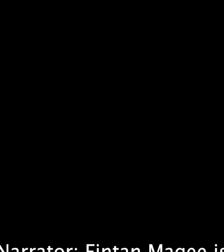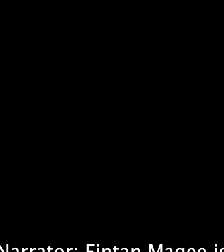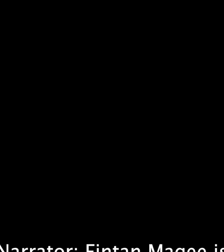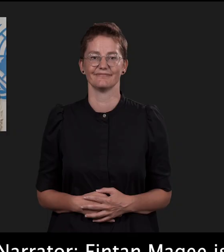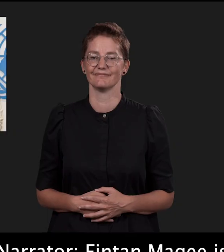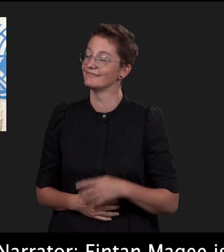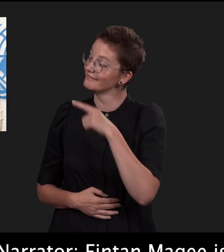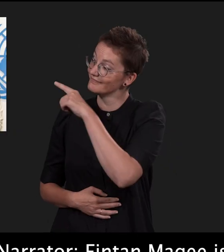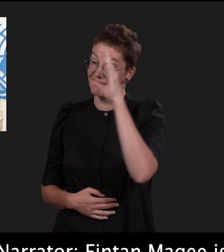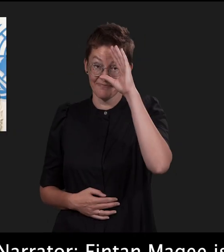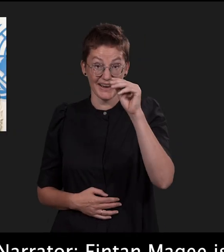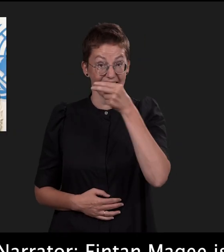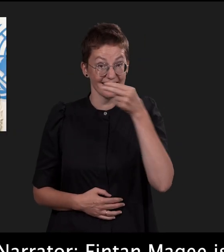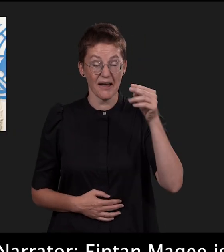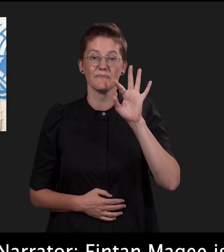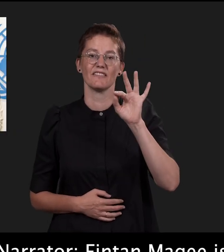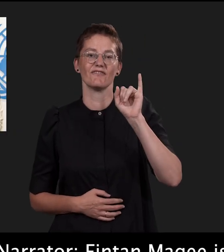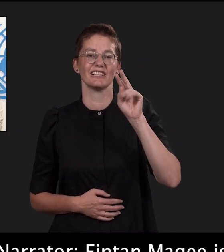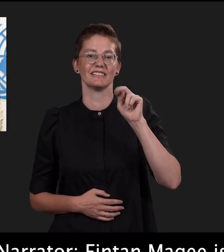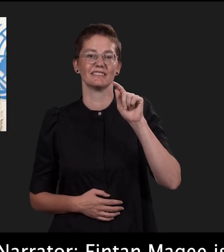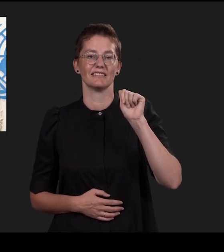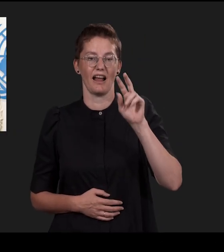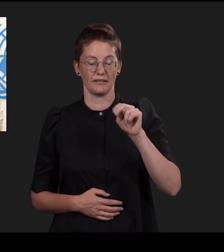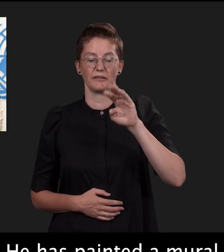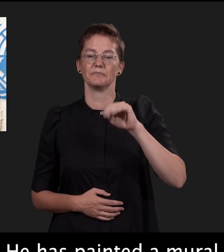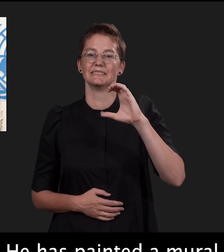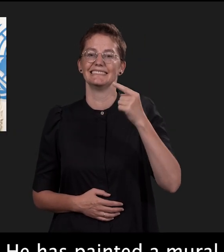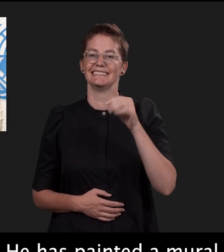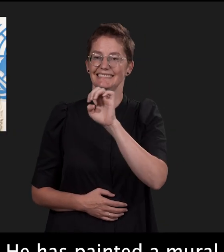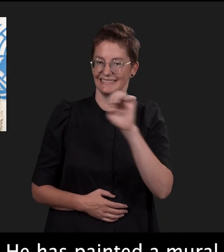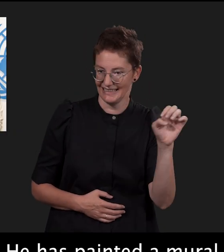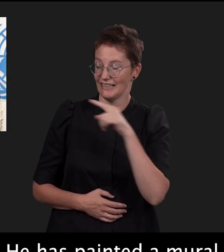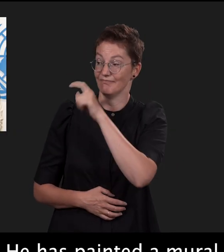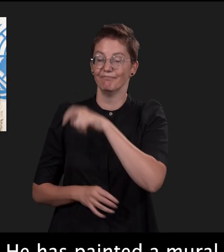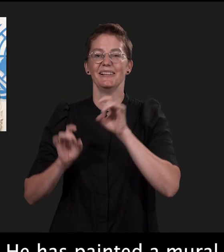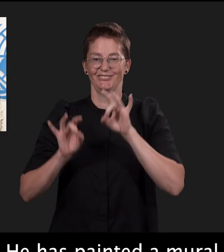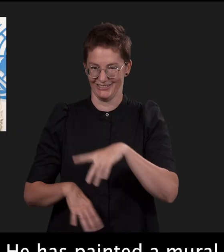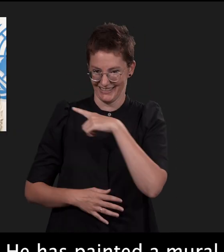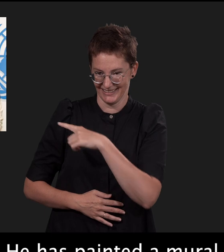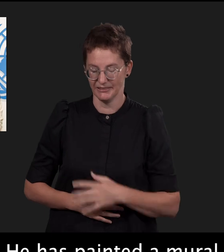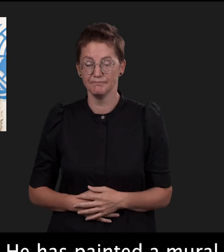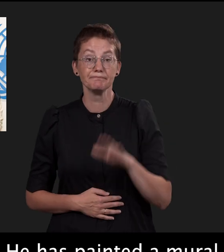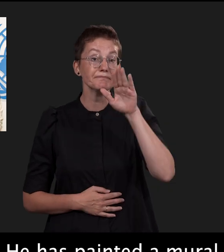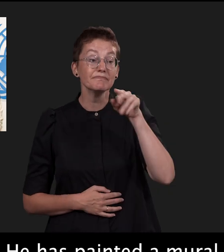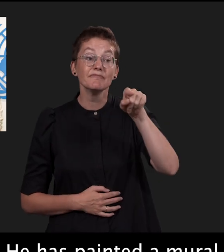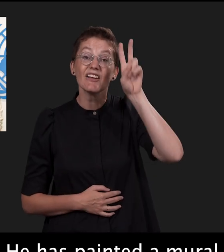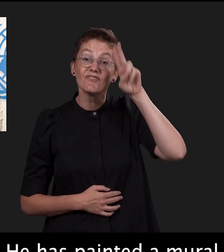Fintan Magee is an artist from Australia. He has painted a mural on the wall of tower B of the